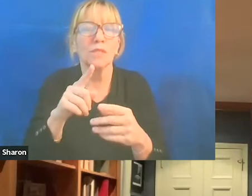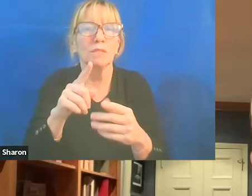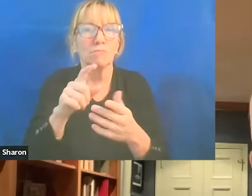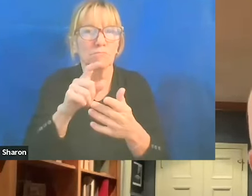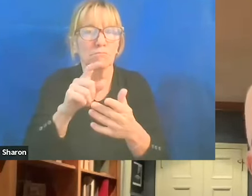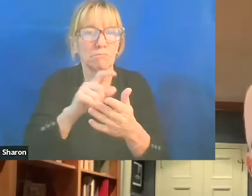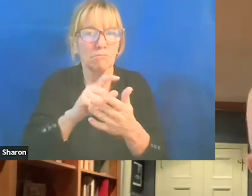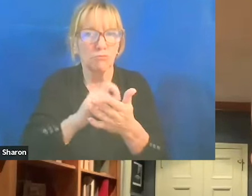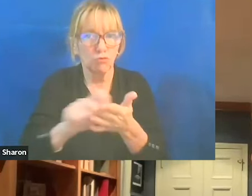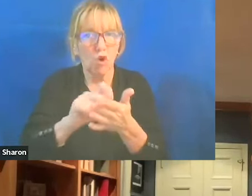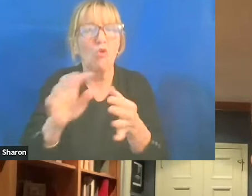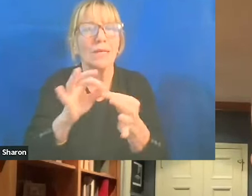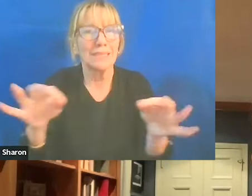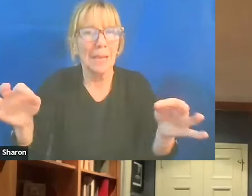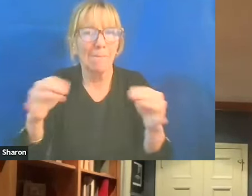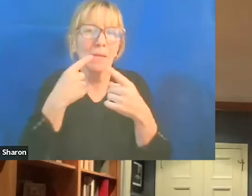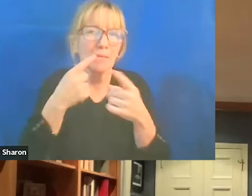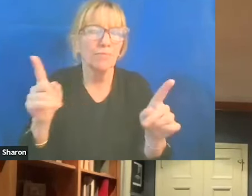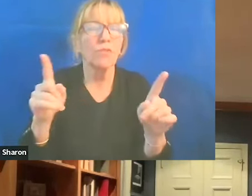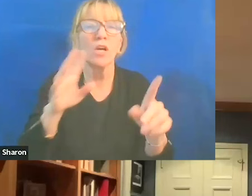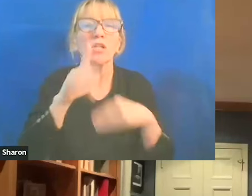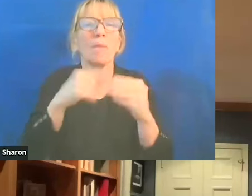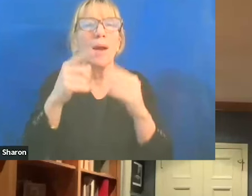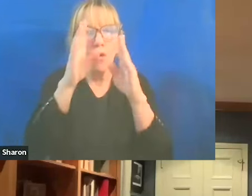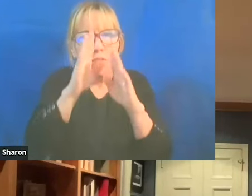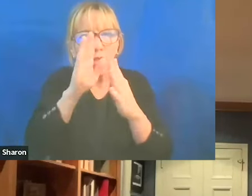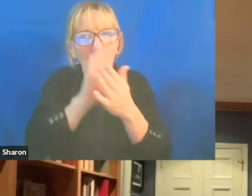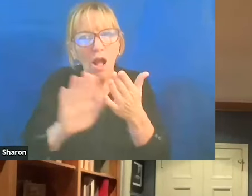that talked about the college President's responsibility to the campus,